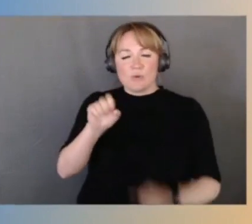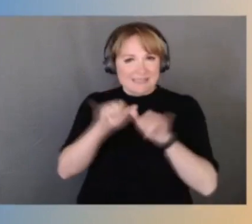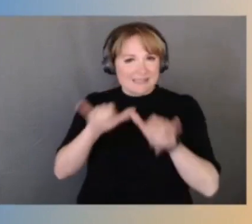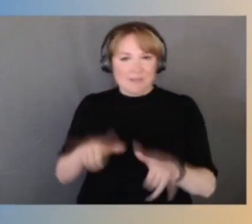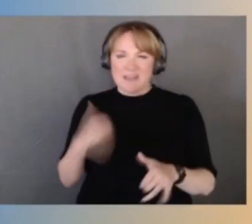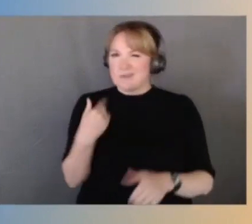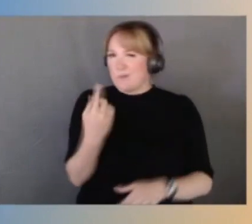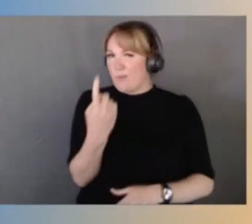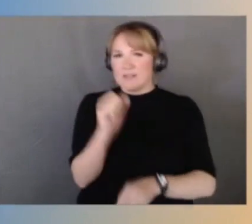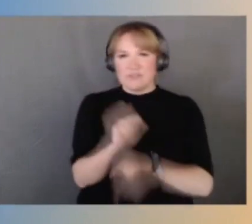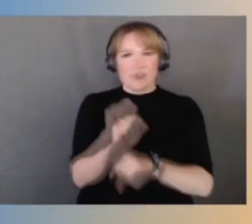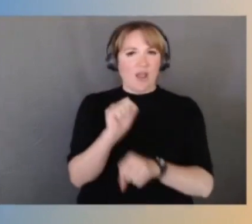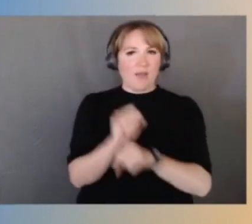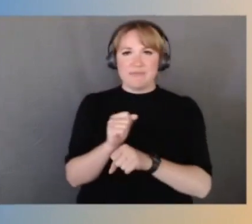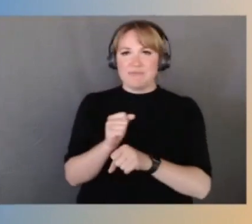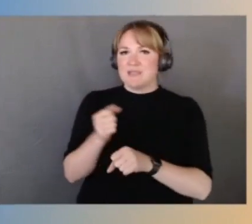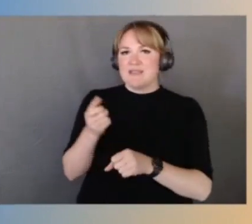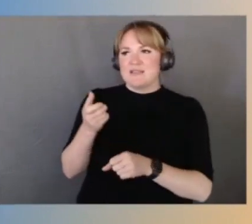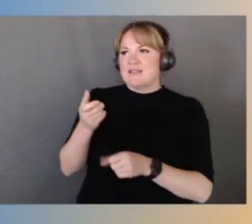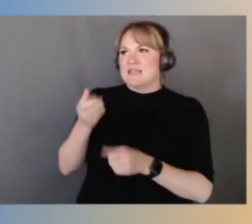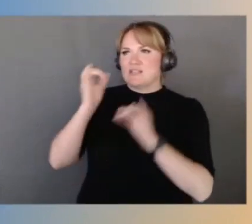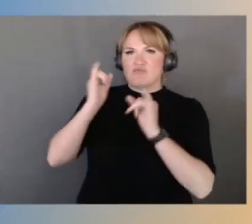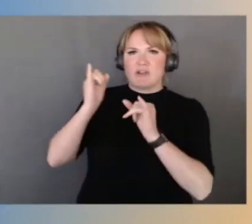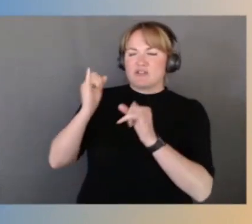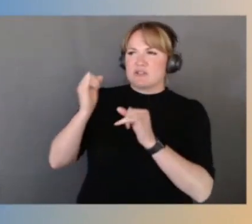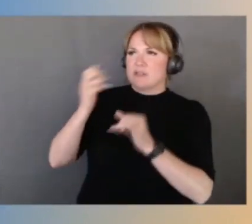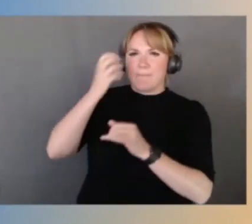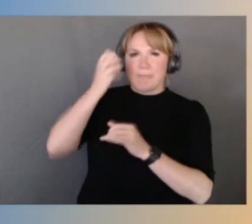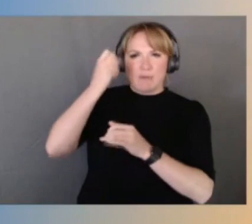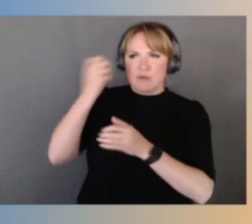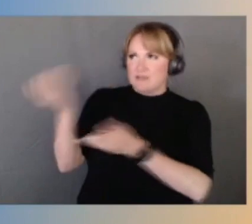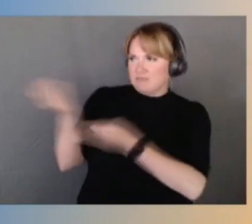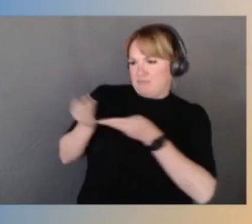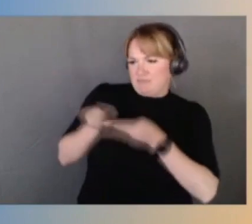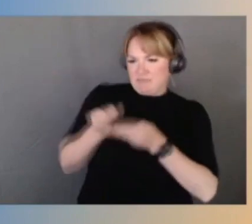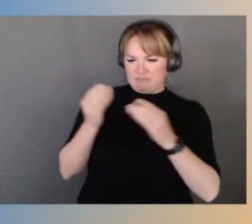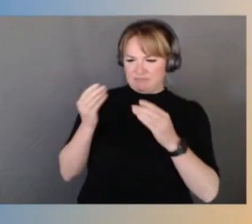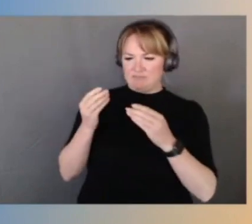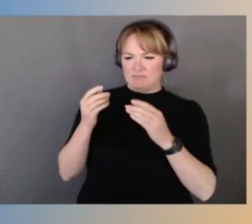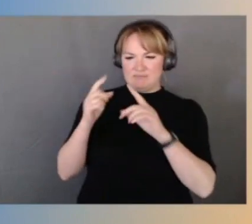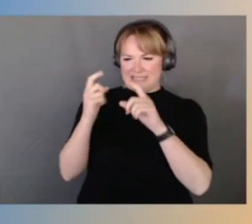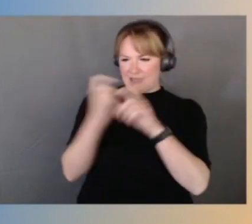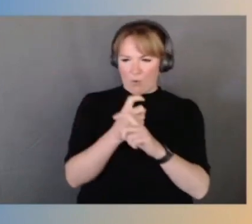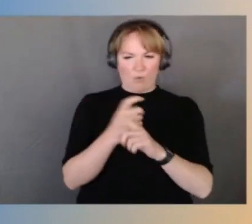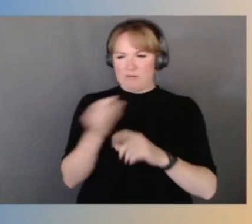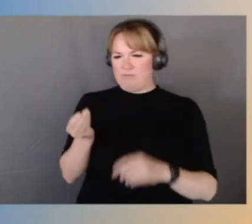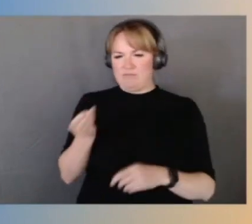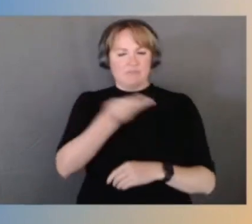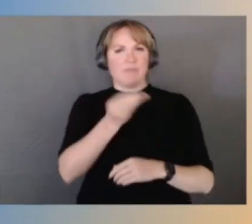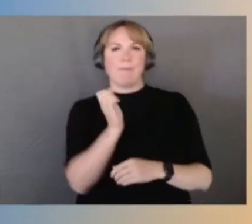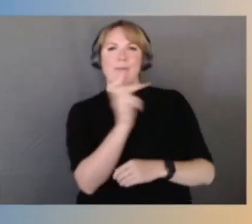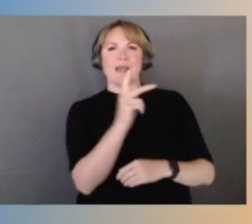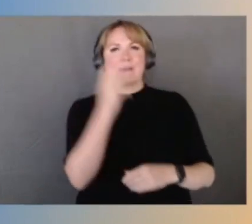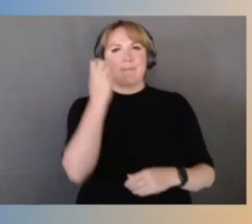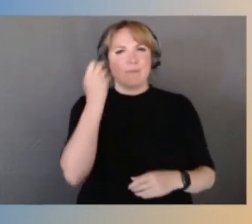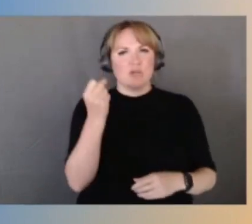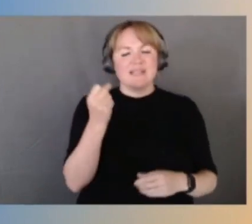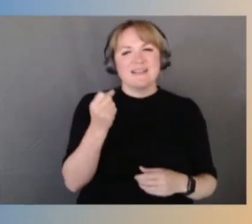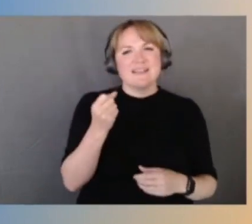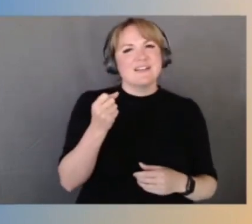out of memory, decode, execute those instructions, put them back into memory. So being able to treat that CPU as just one more peripheral,